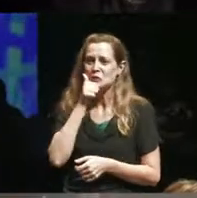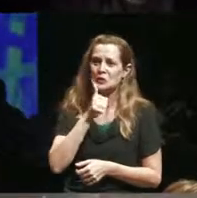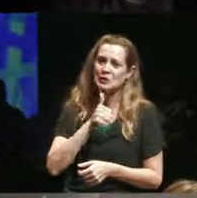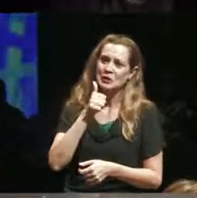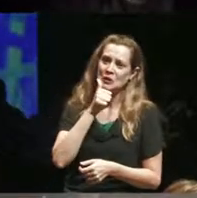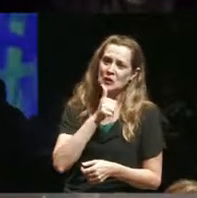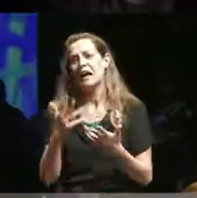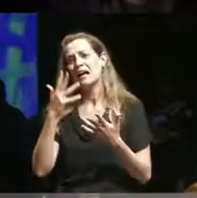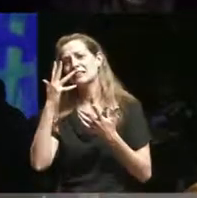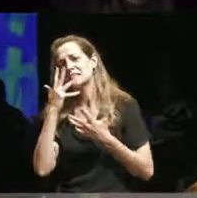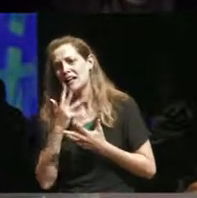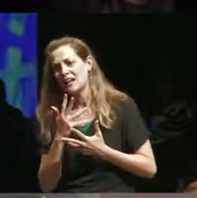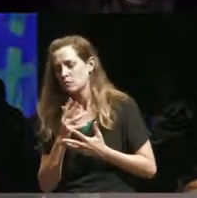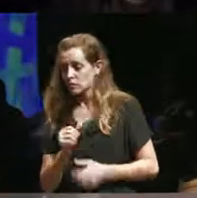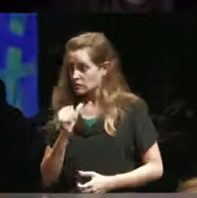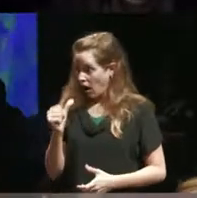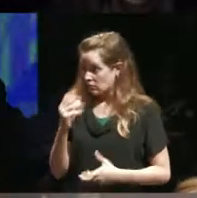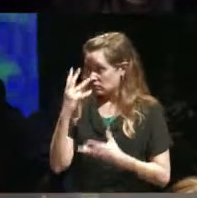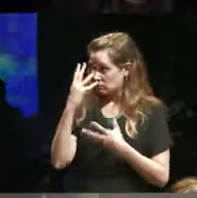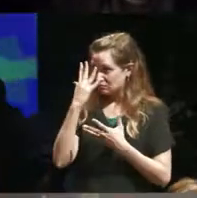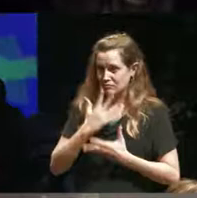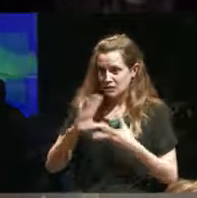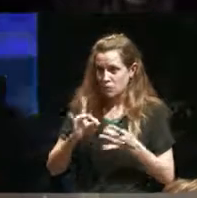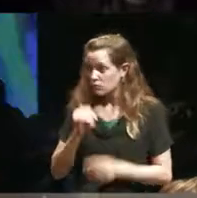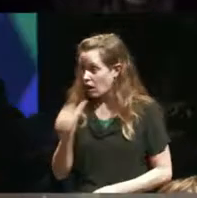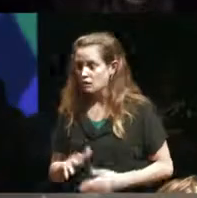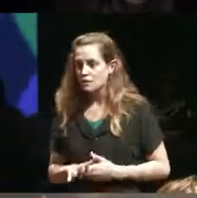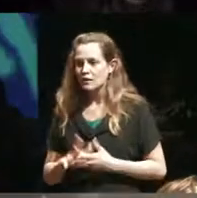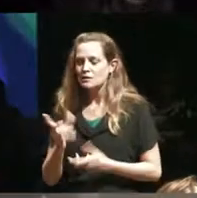and it wasn't a sad ho etics story and by the way for people who don't know I'm